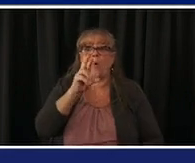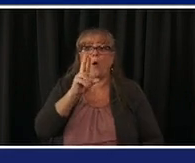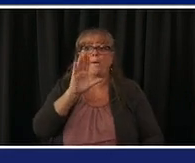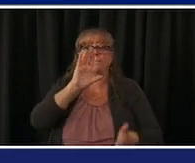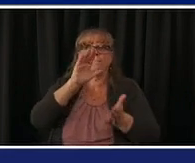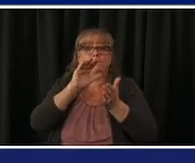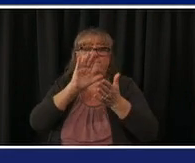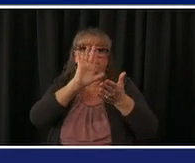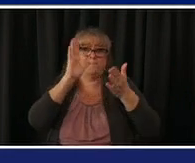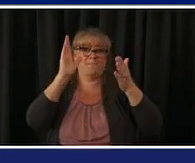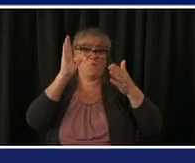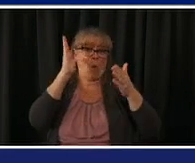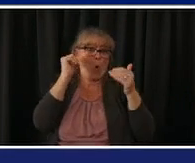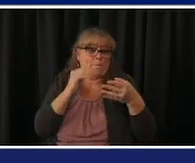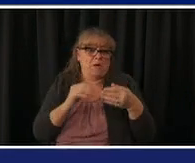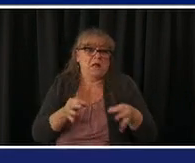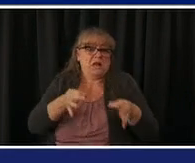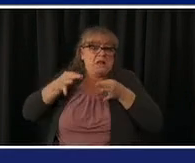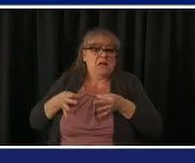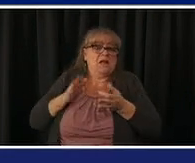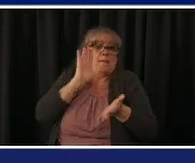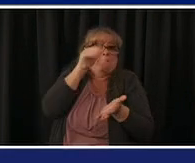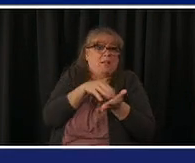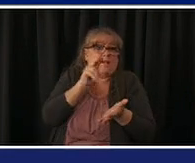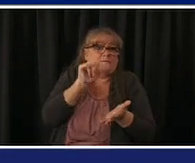when you hear that it'll take six take six to eight weeks to get through everybody